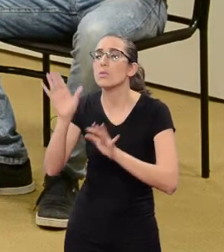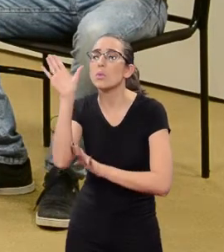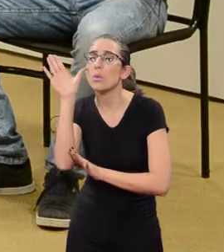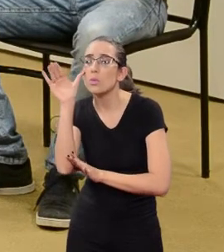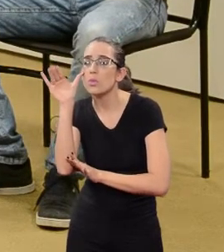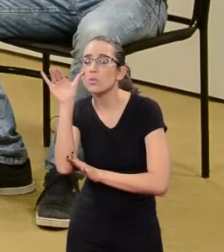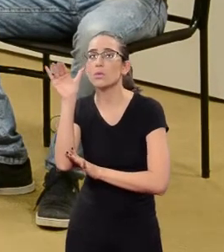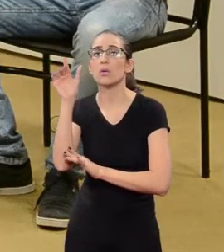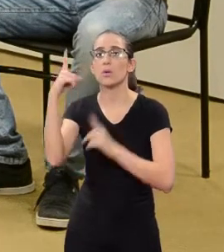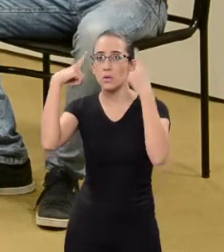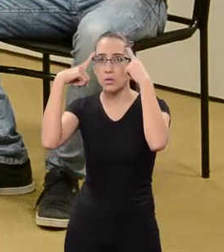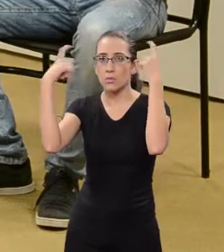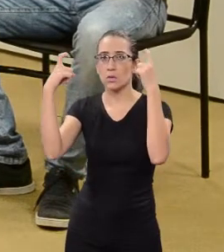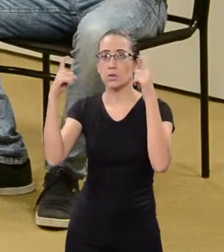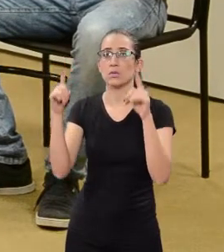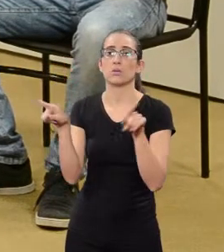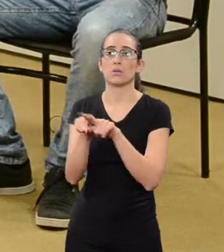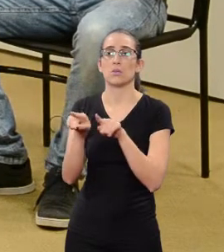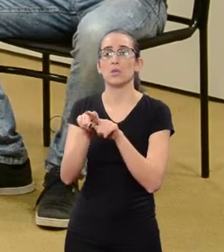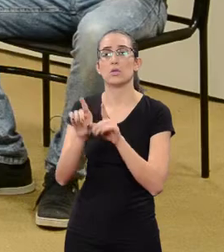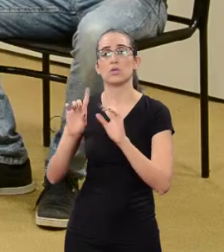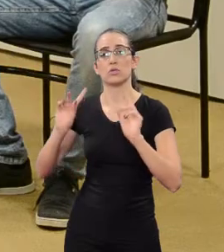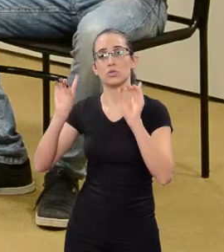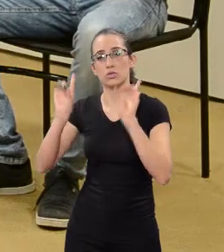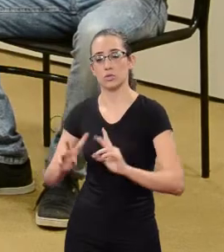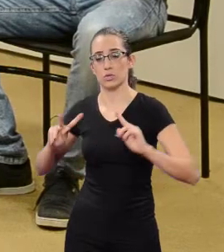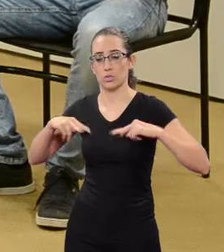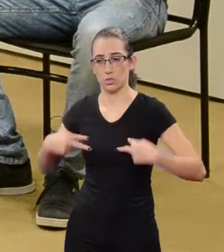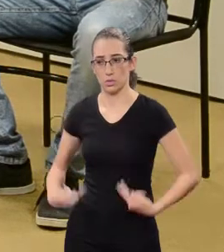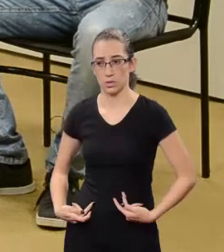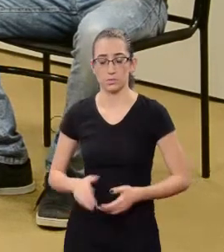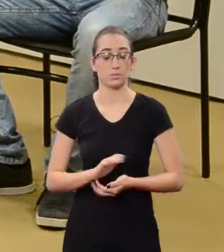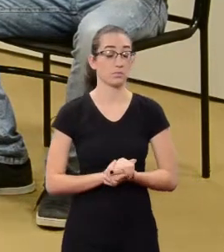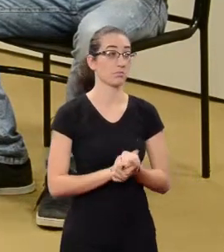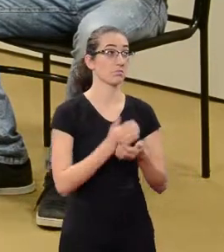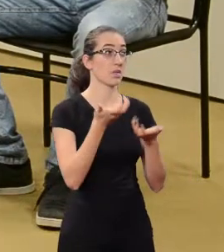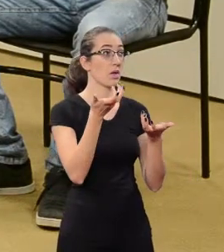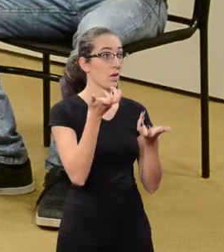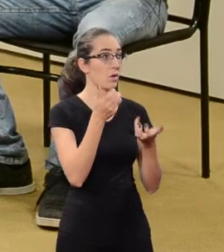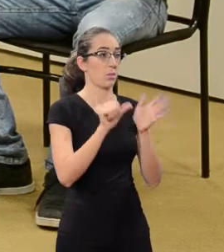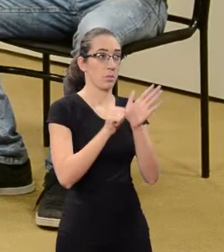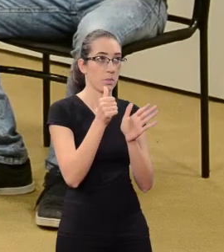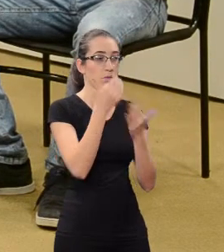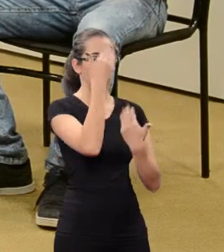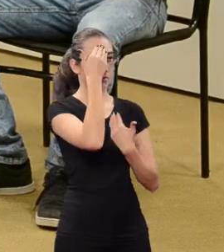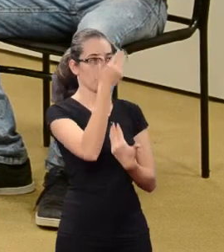the Observatory of Violence and Human Rights. First, I'd like to thank you for your invitation, Prof. Schubert,